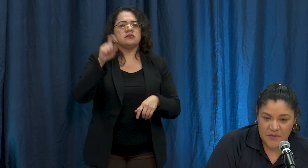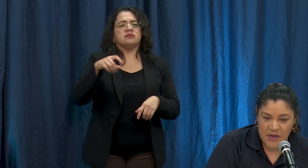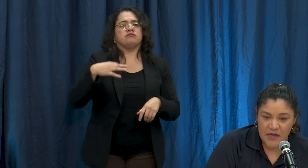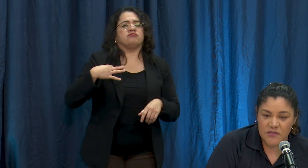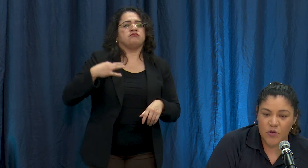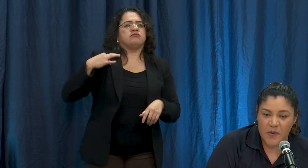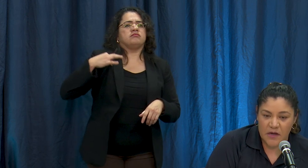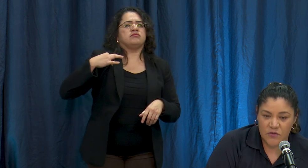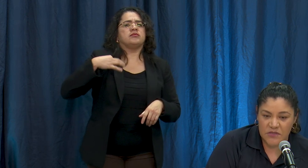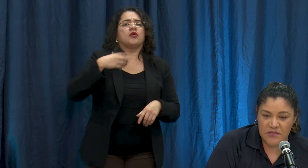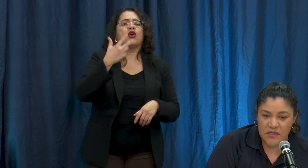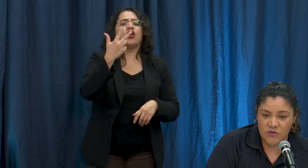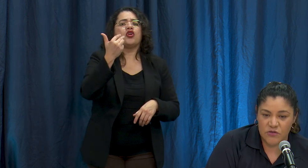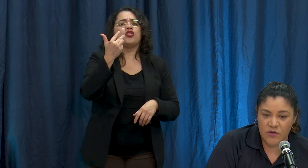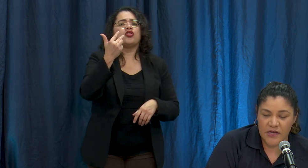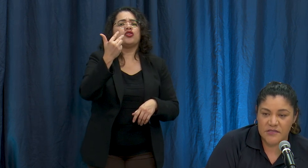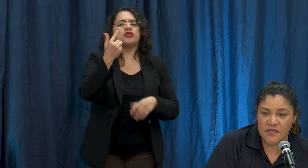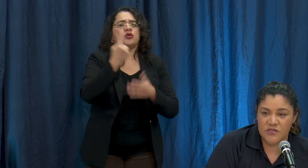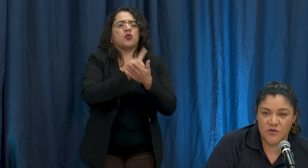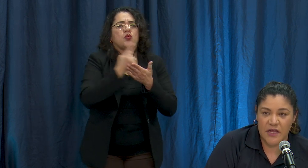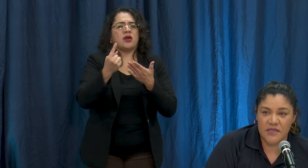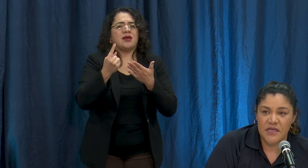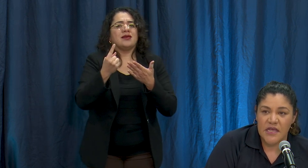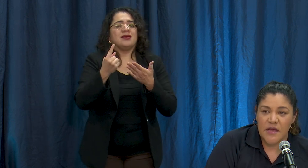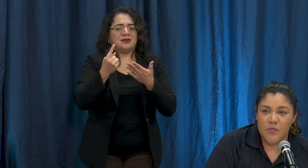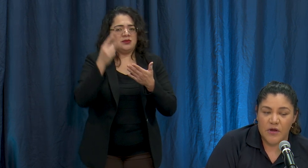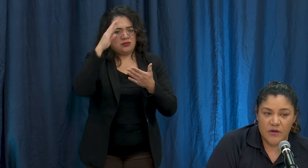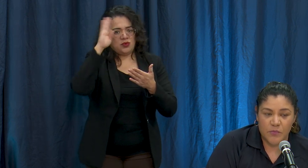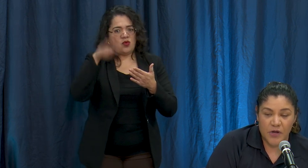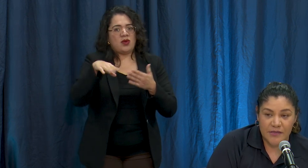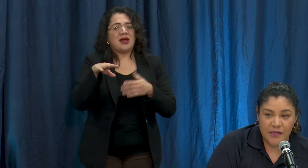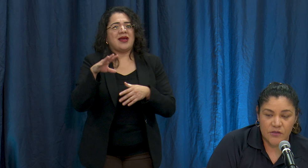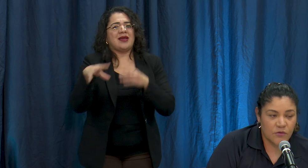semanas opera lo se cientos dólares edition a lays poor are poor al tanto